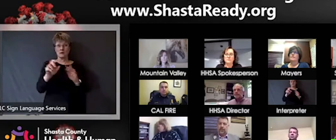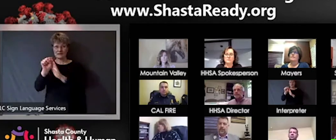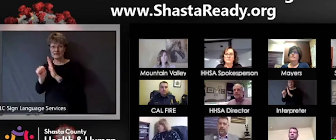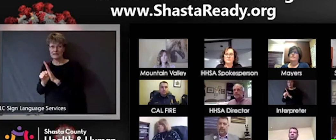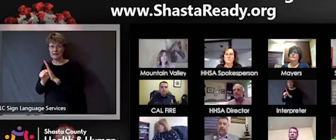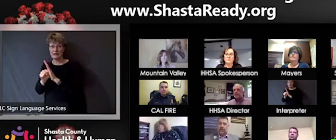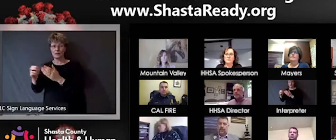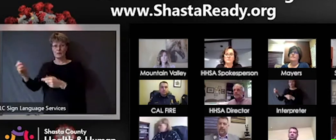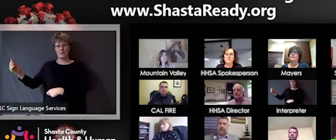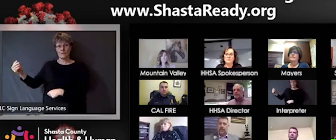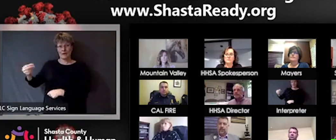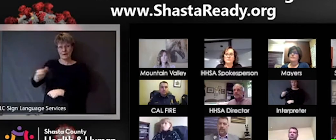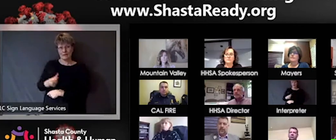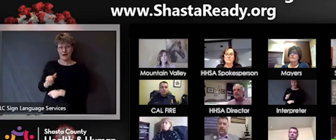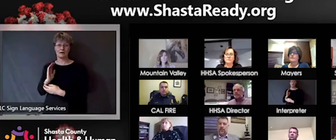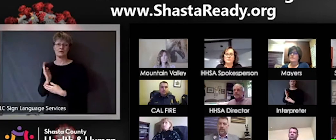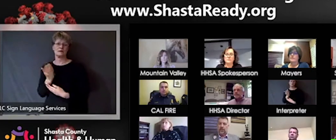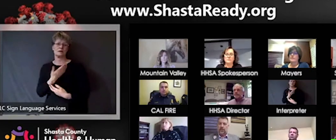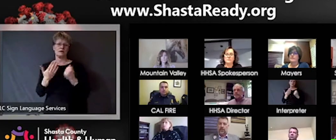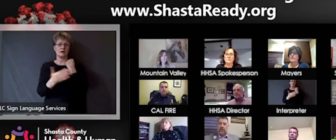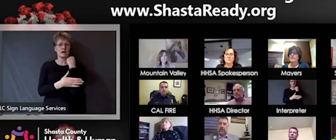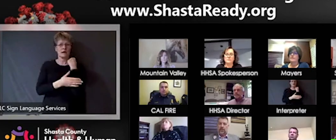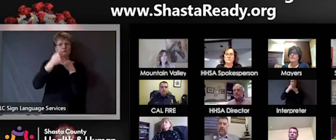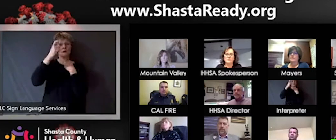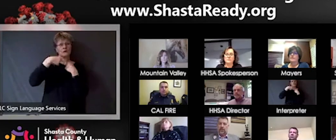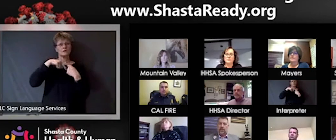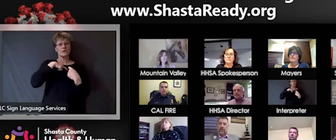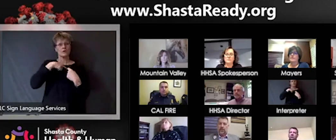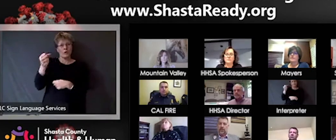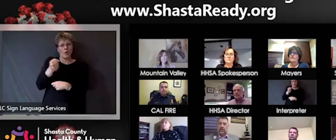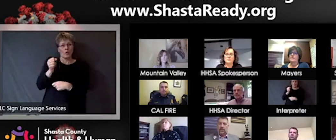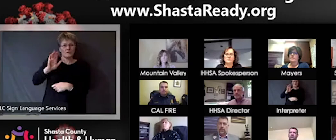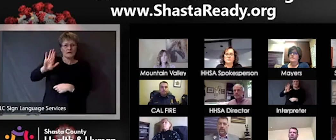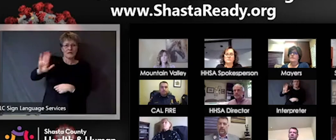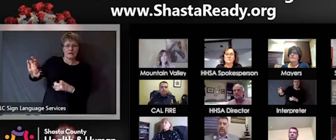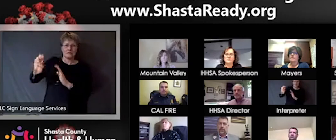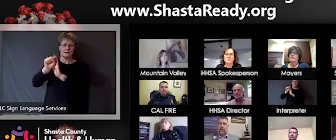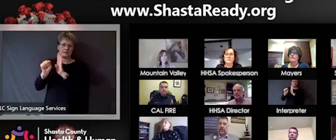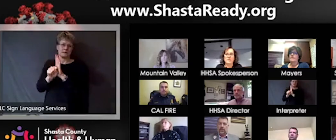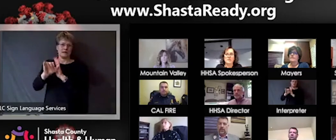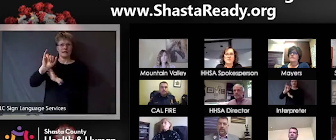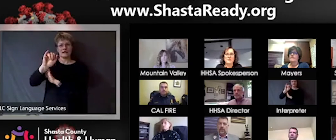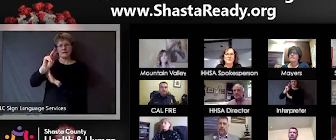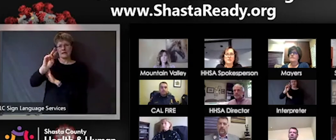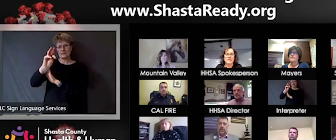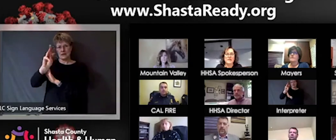those inmates for the state. Thank you, sir.